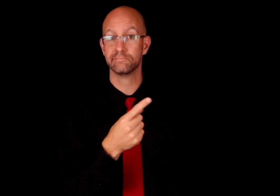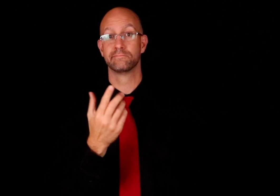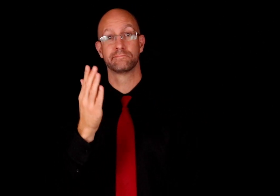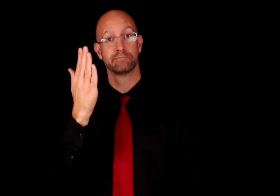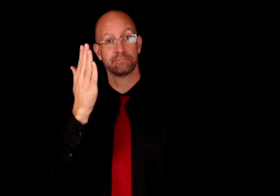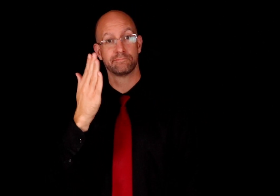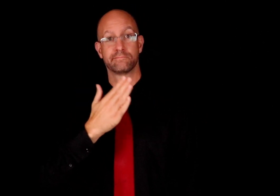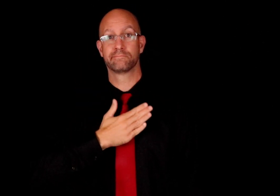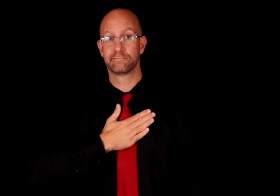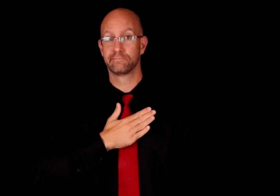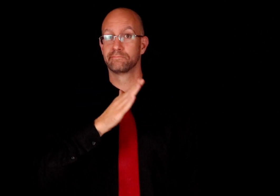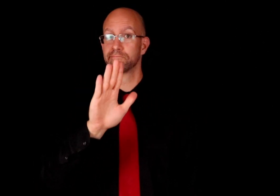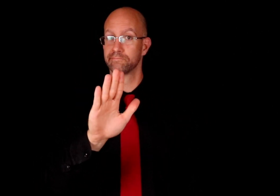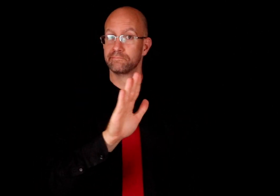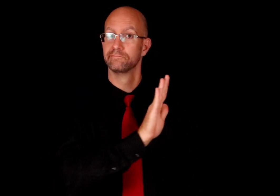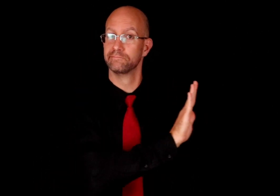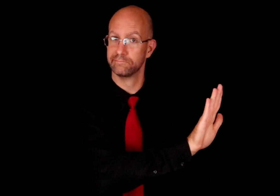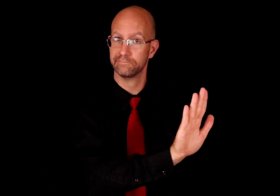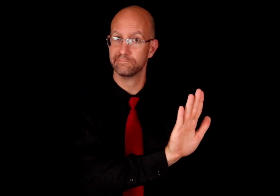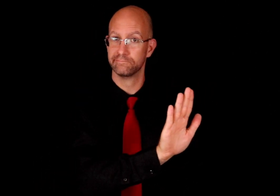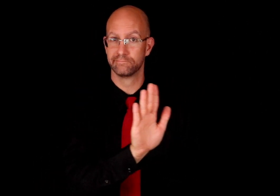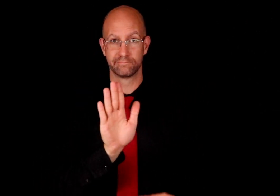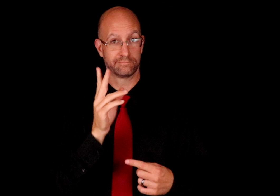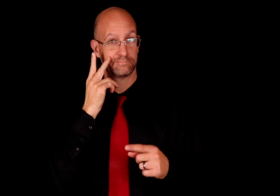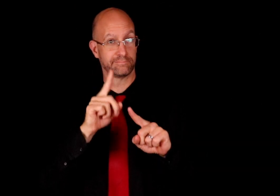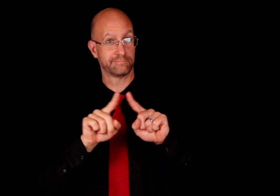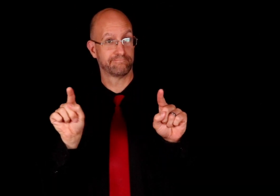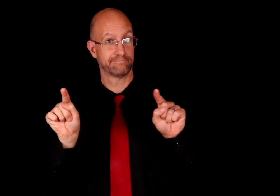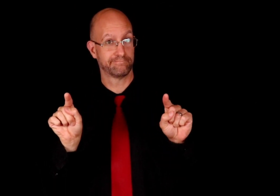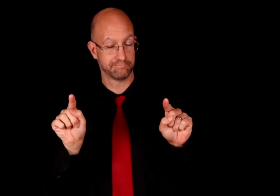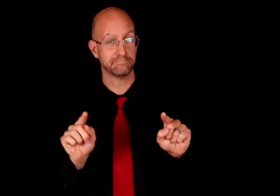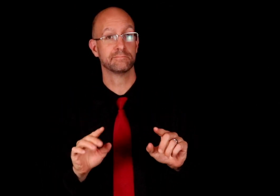The open-B handshape is used for MY, YOUR, THEIR. You see the two different handshapes.